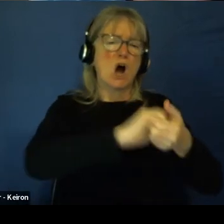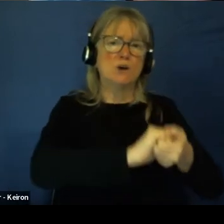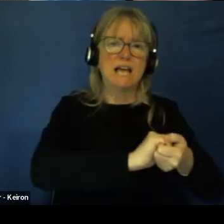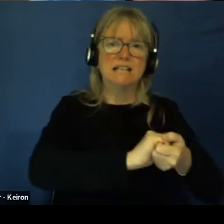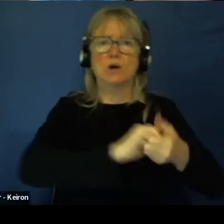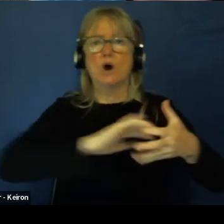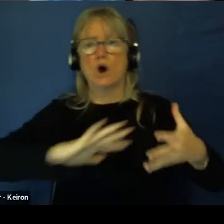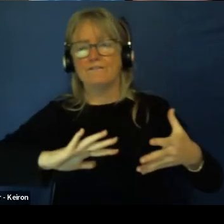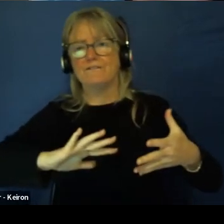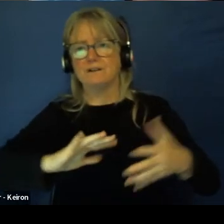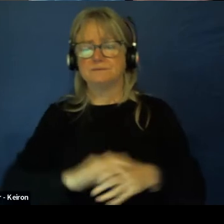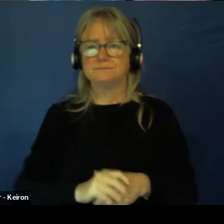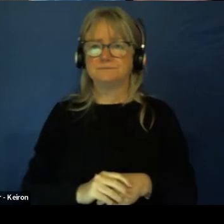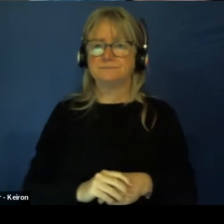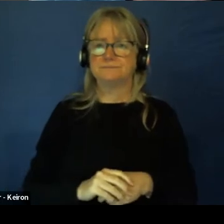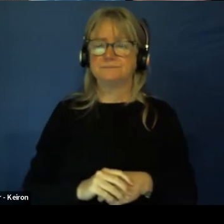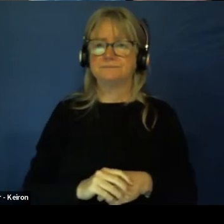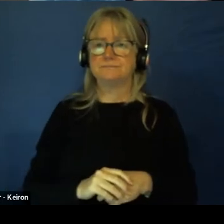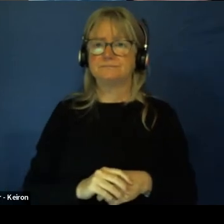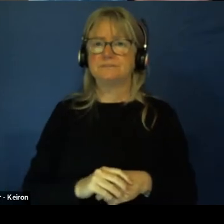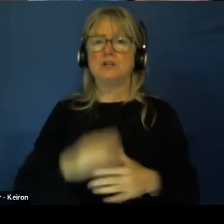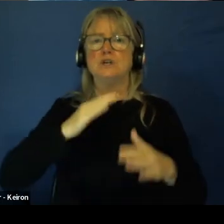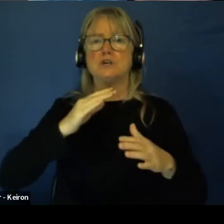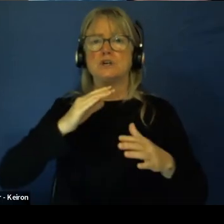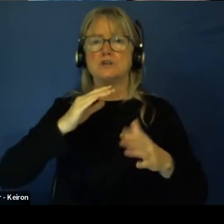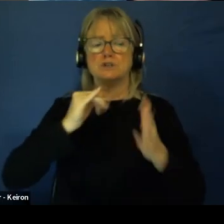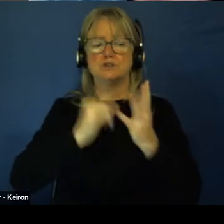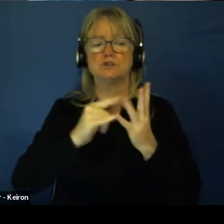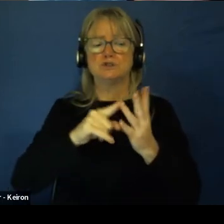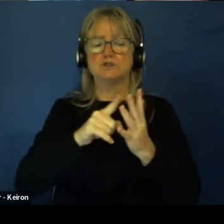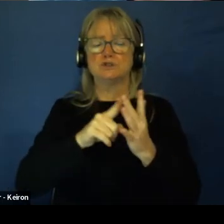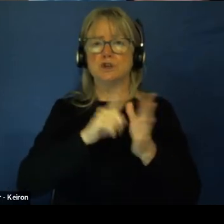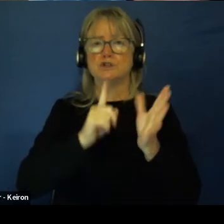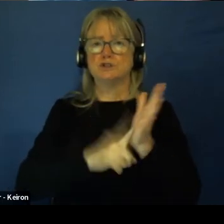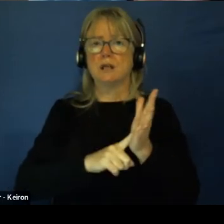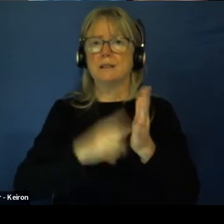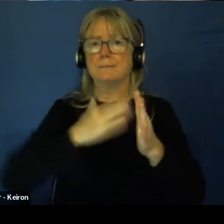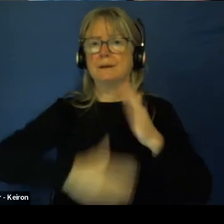I've a particular bit. we've said your bag yo unexpected behaviour. Yeah.